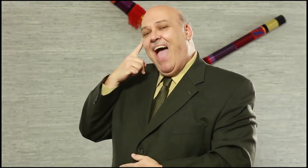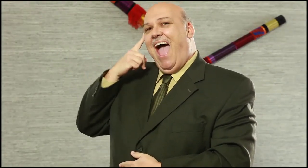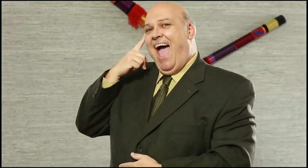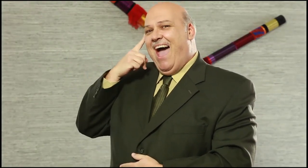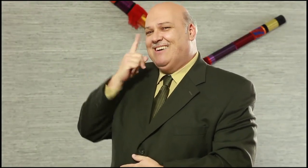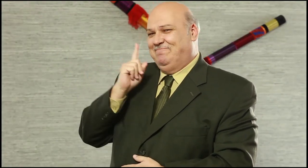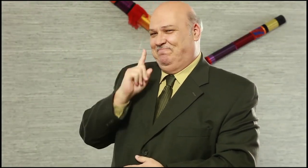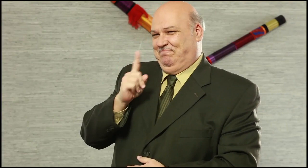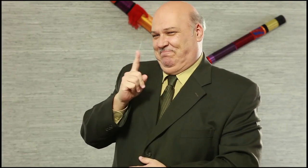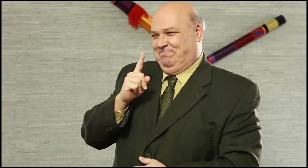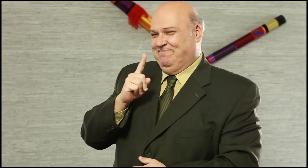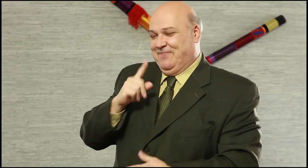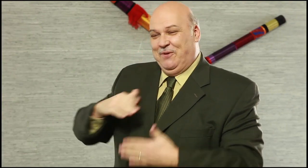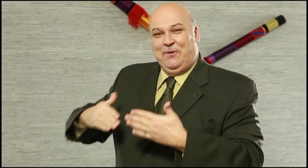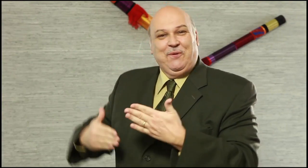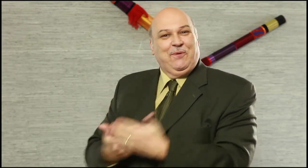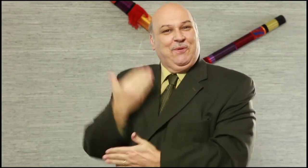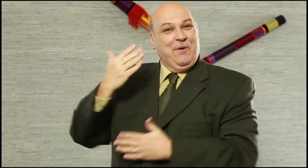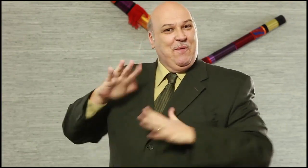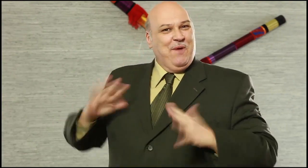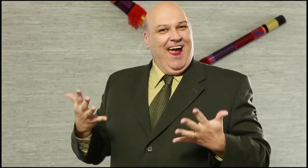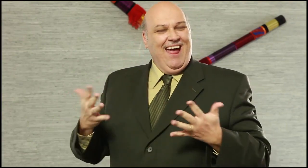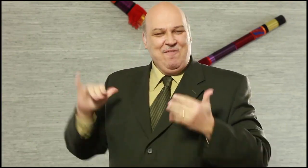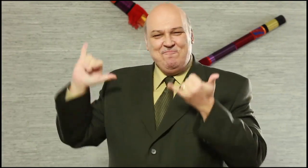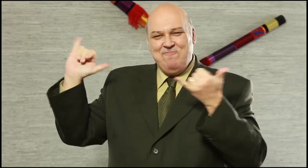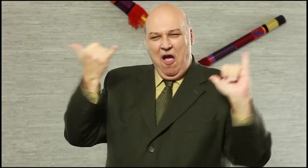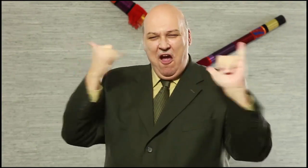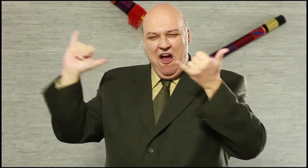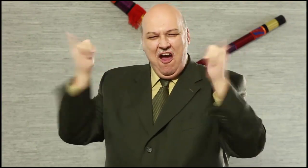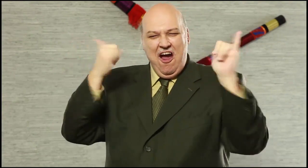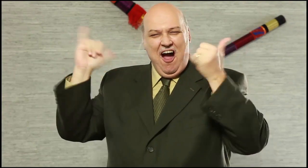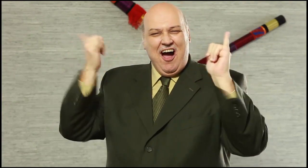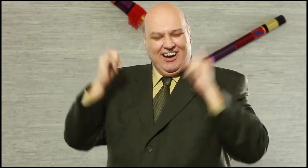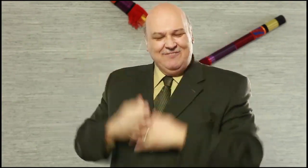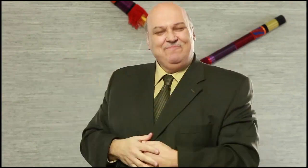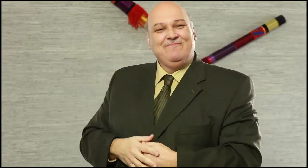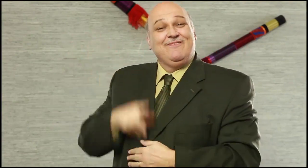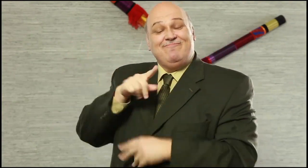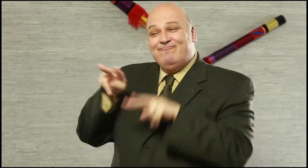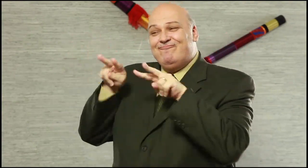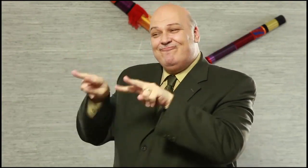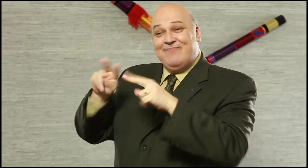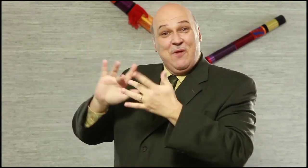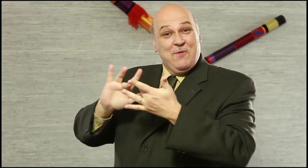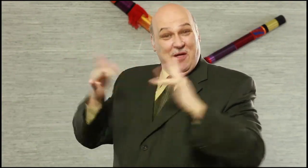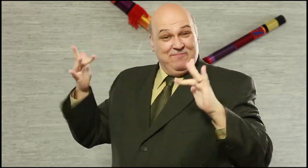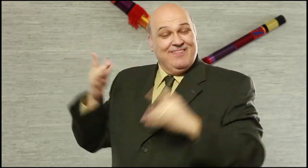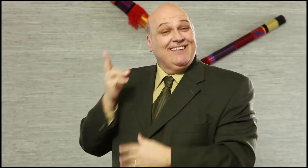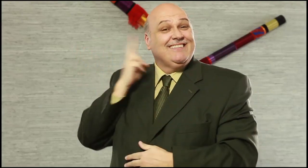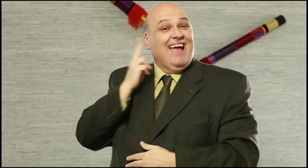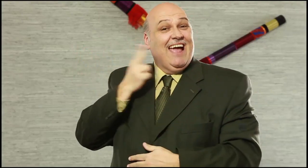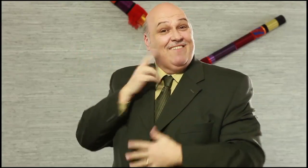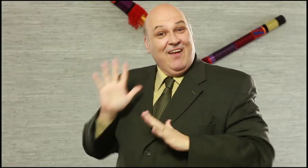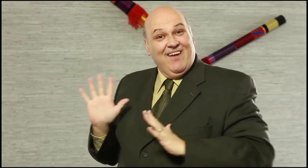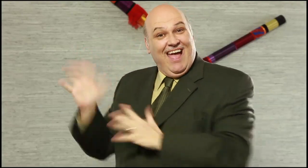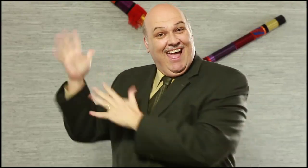Now I have a challenge for you… if you plan your own “DeafWaves” party and invite your friends to watch one of the DeafWaves